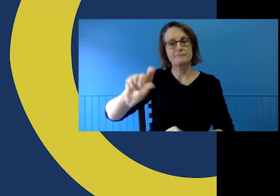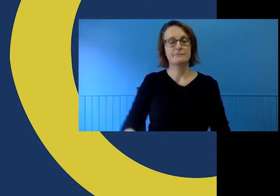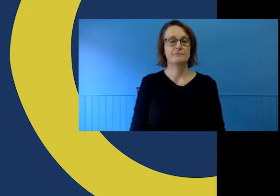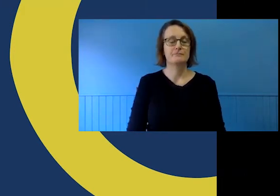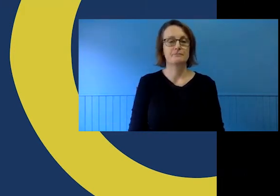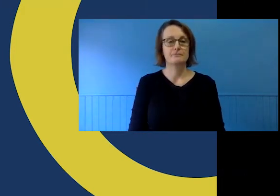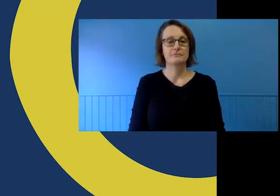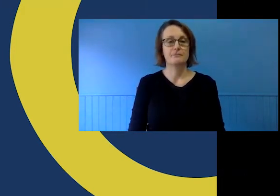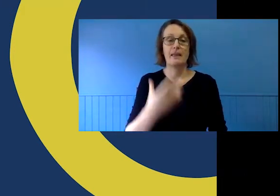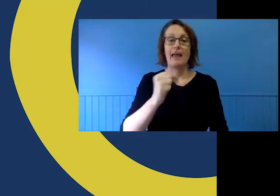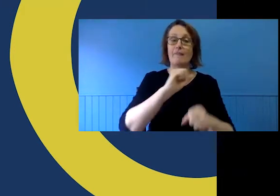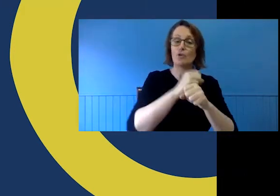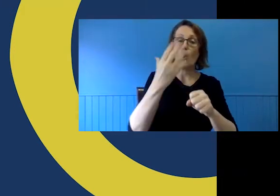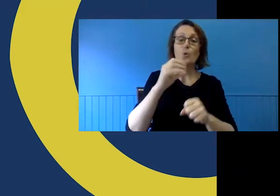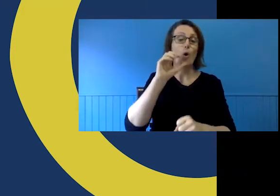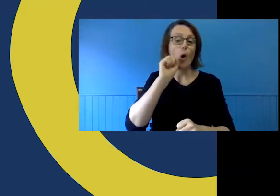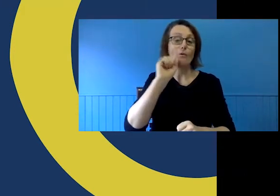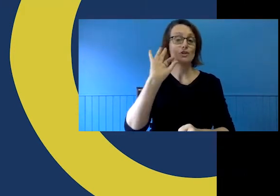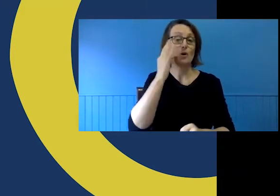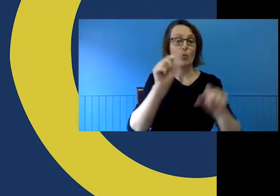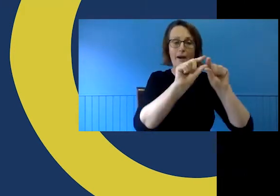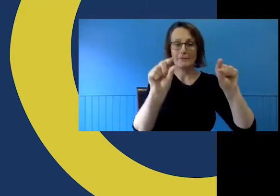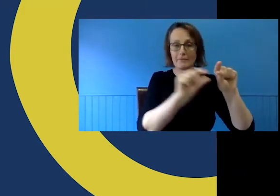There's system gold, orange and white tox, and video boxes with